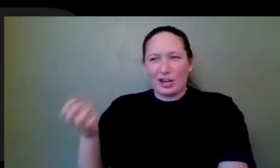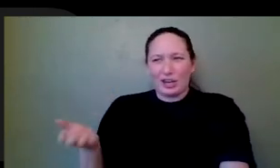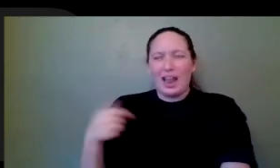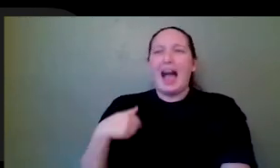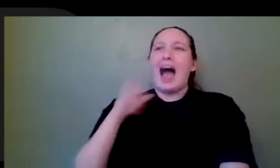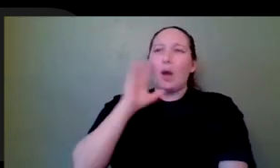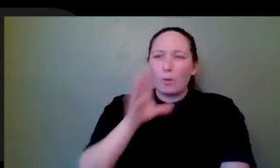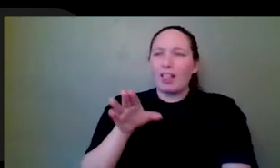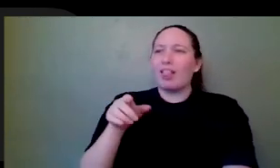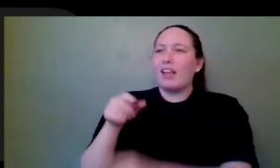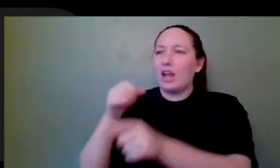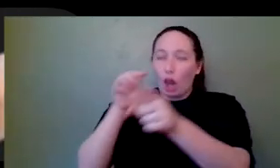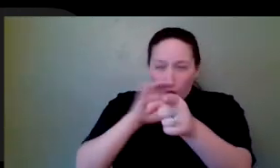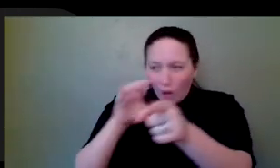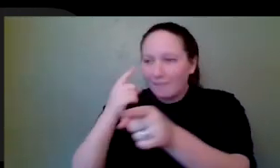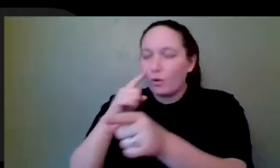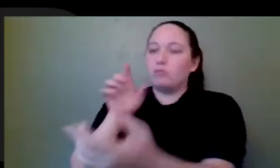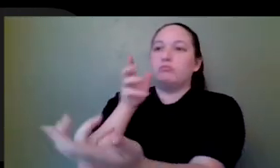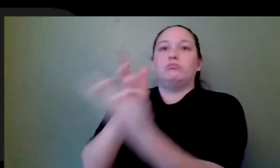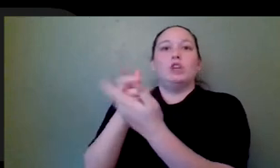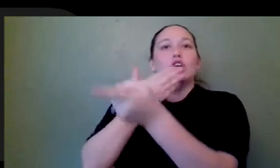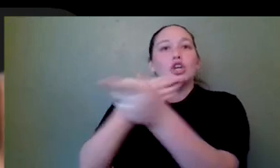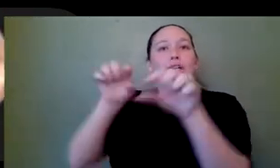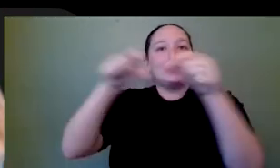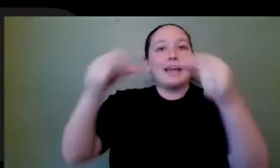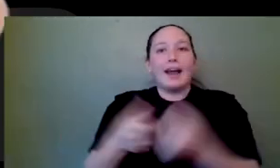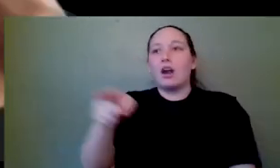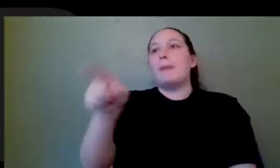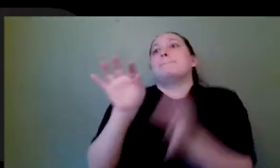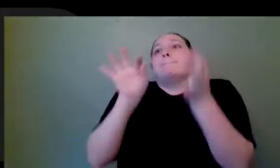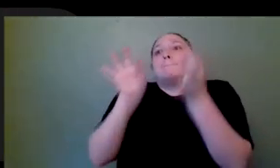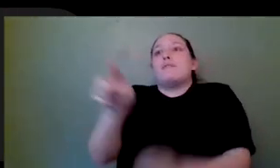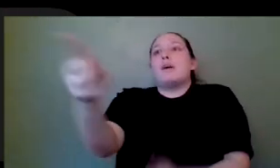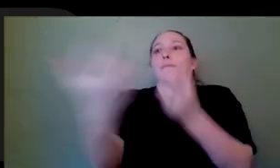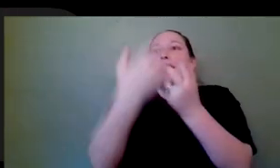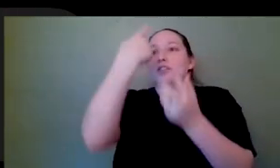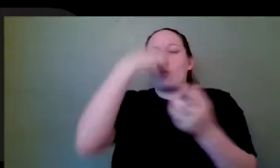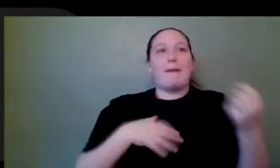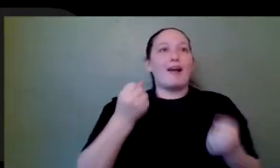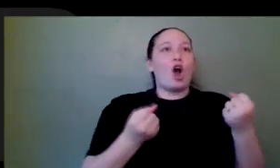need. It's got good foundation. Maybe we're just going to change the paint a little bit, but we're going to put this steering wheel in place. That's